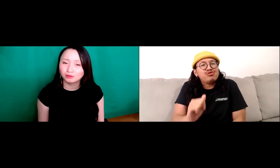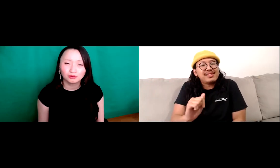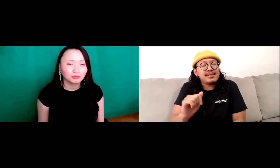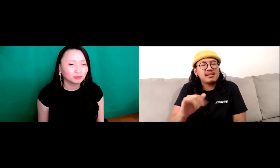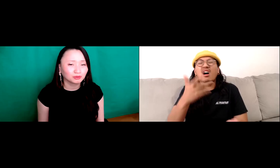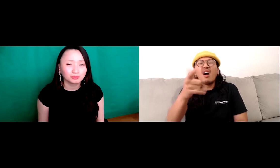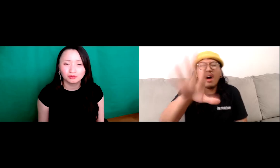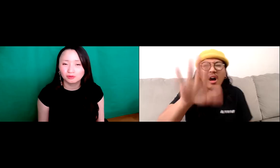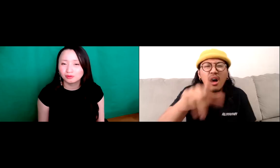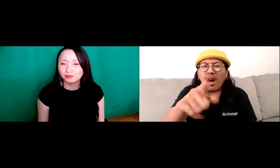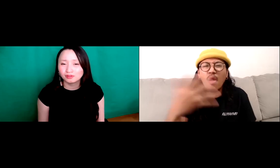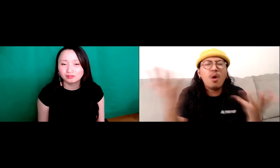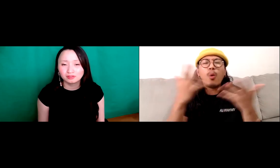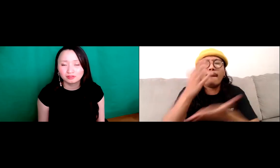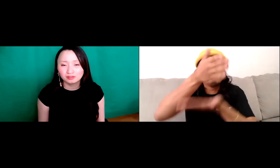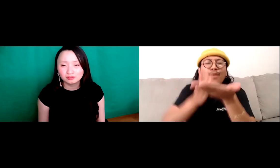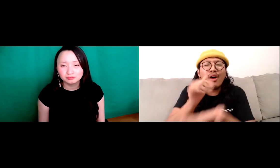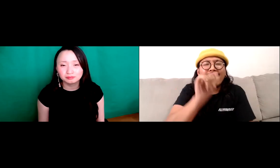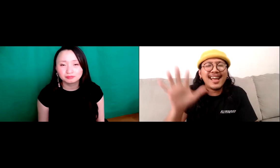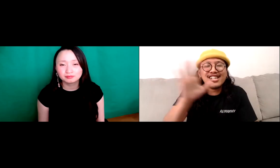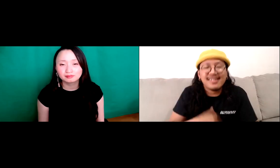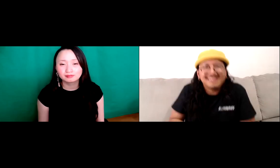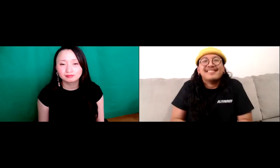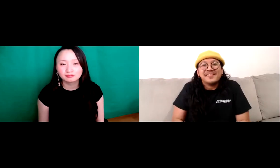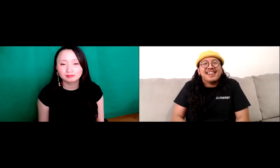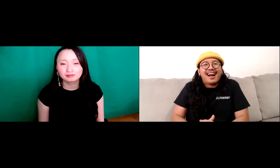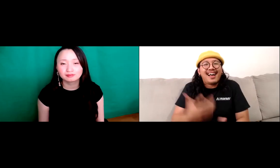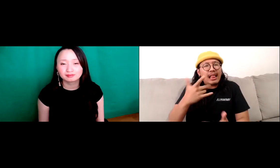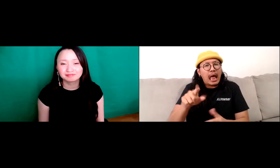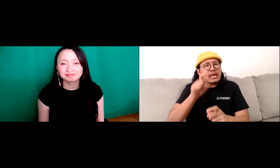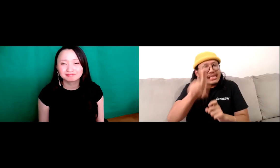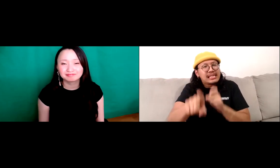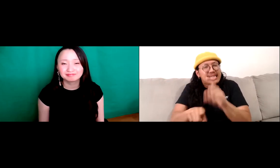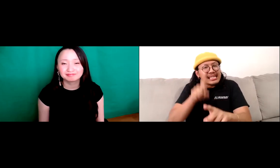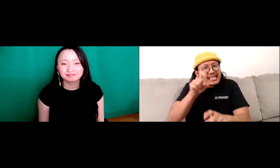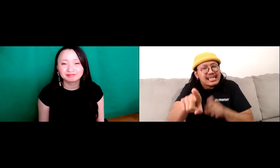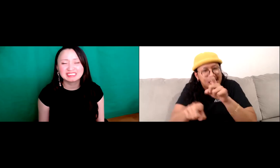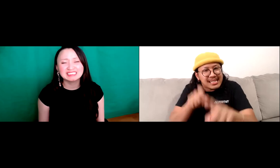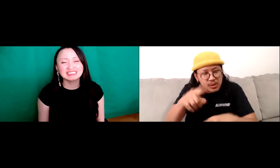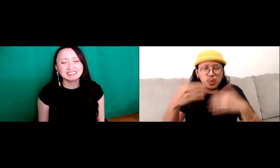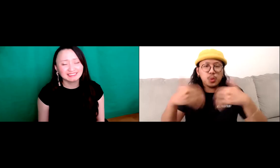and they made assumptions based on what my hair look like